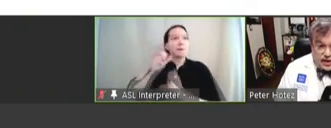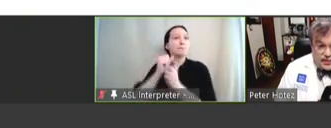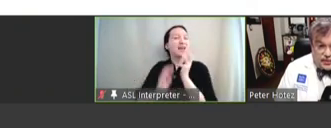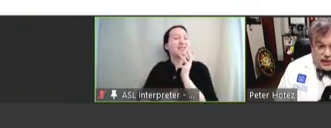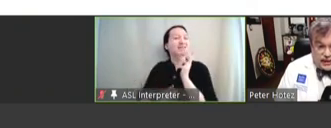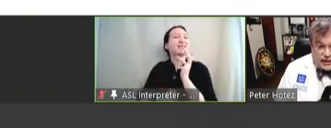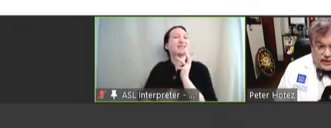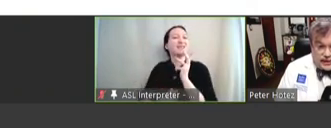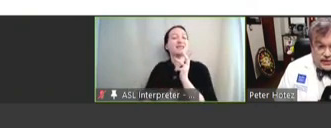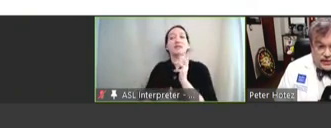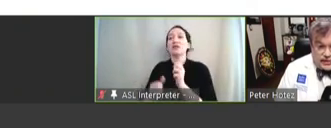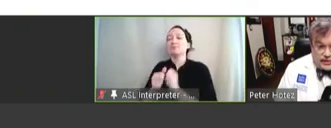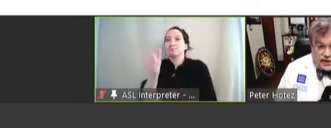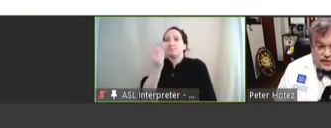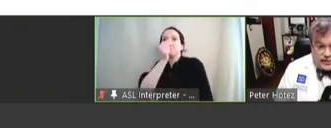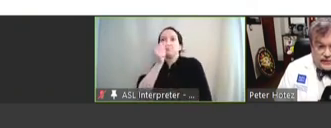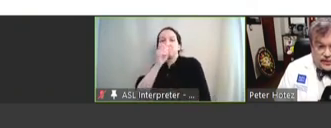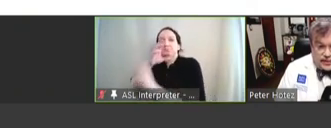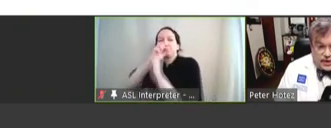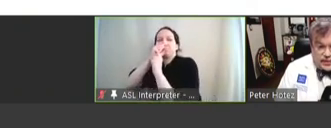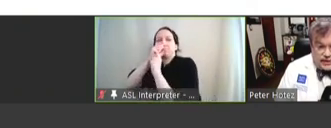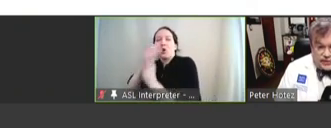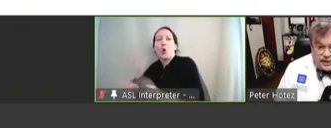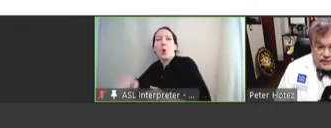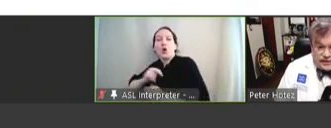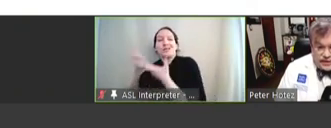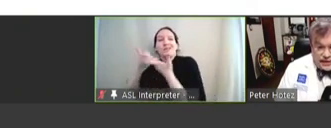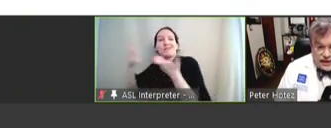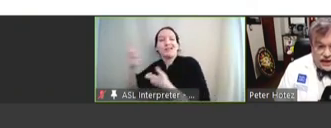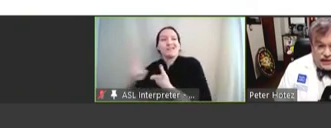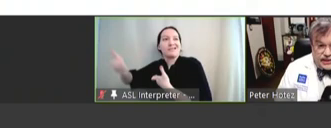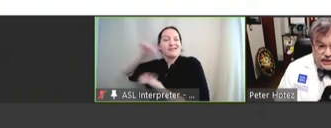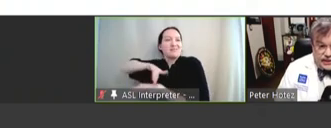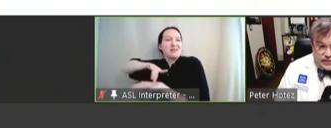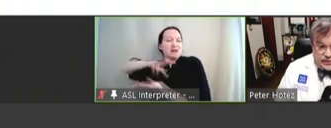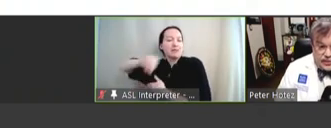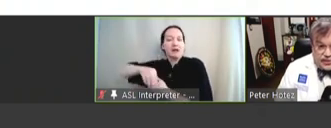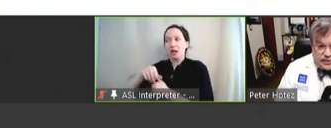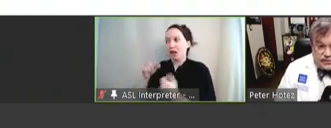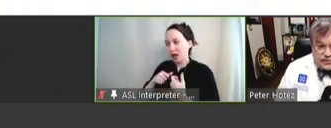are proprietary or owned by the big pharma companies, we have limited access to open-source